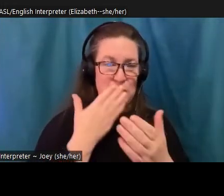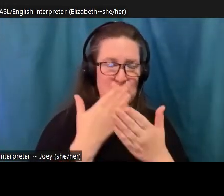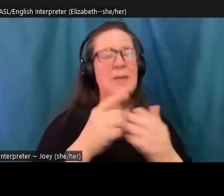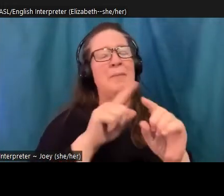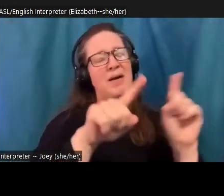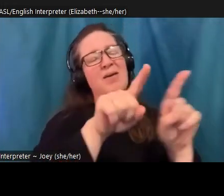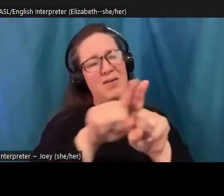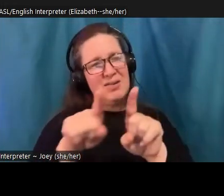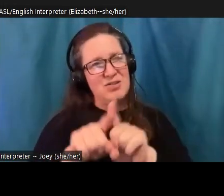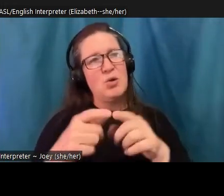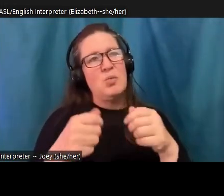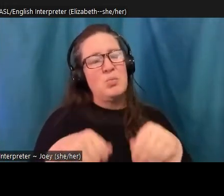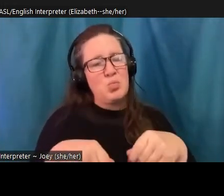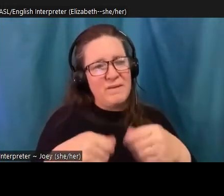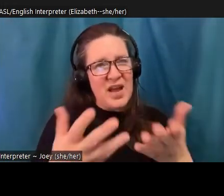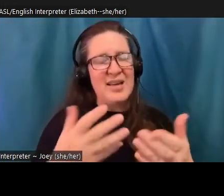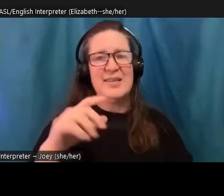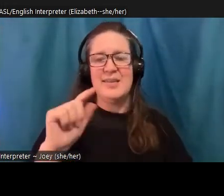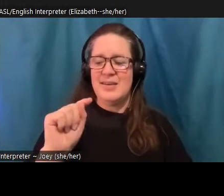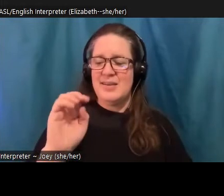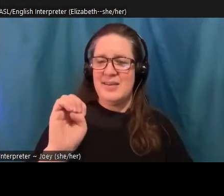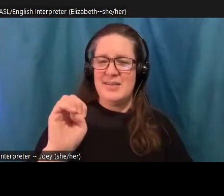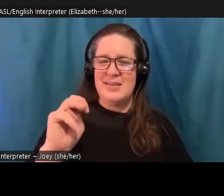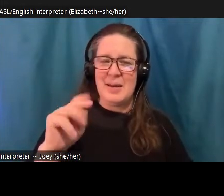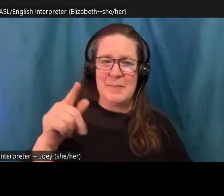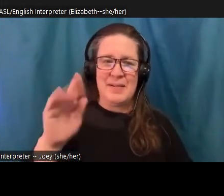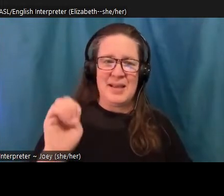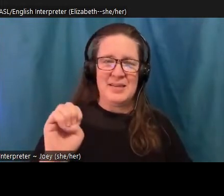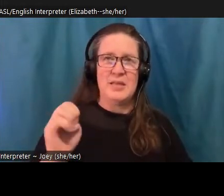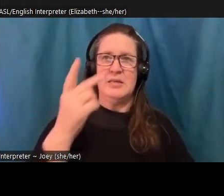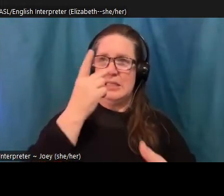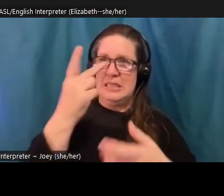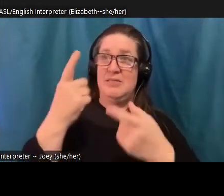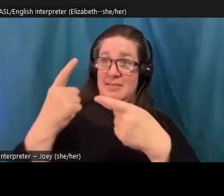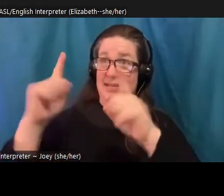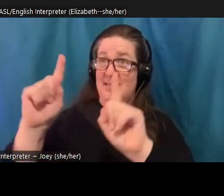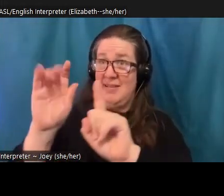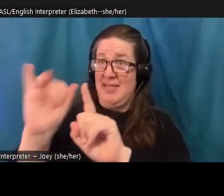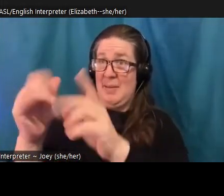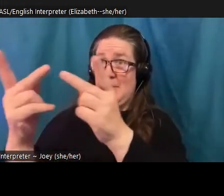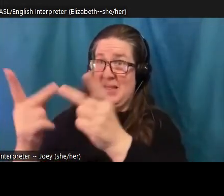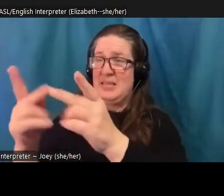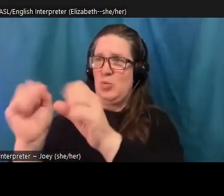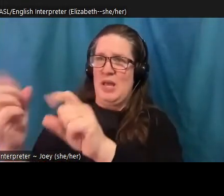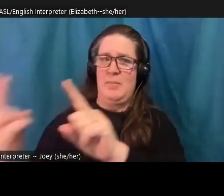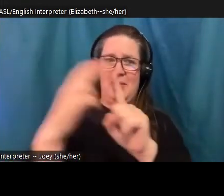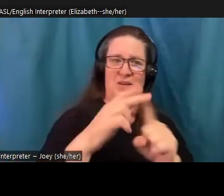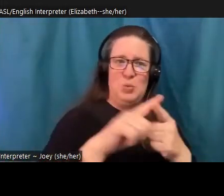interventions that have worked in one context, so that we can implement those and others. So these are, when I talked about